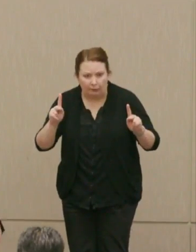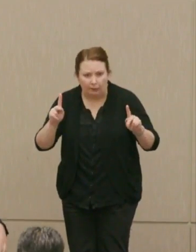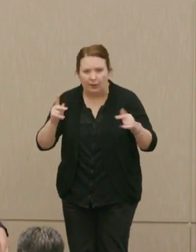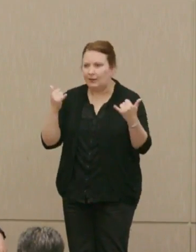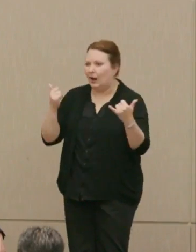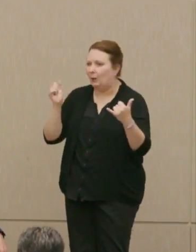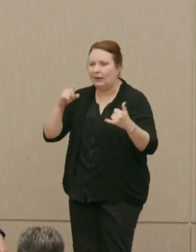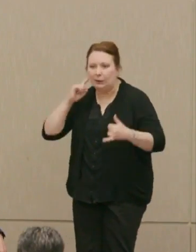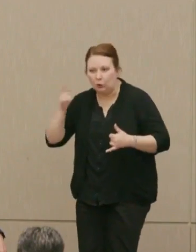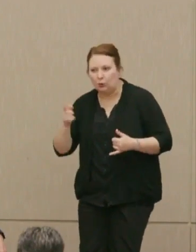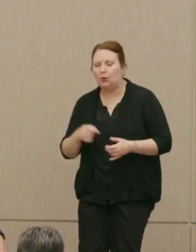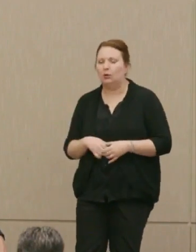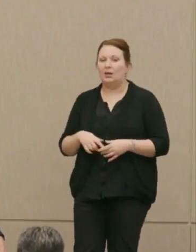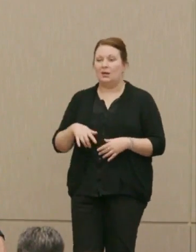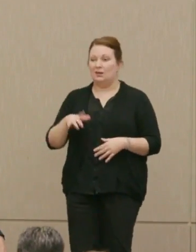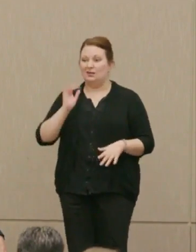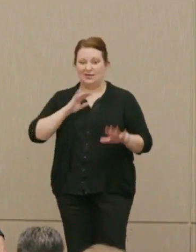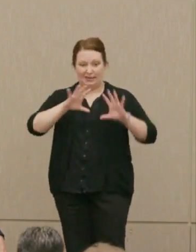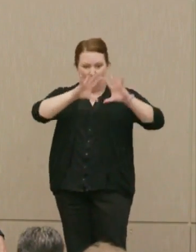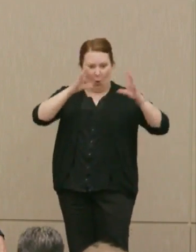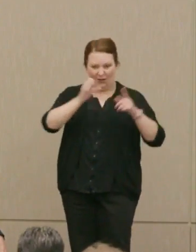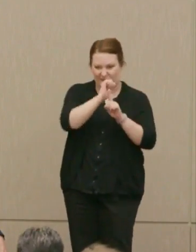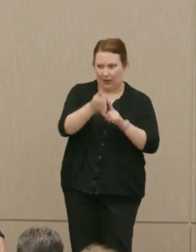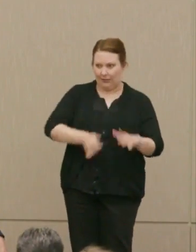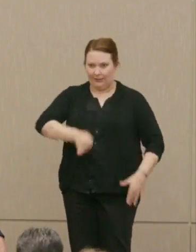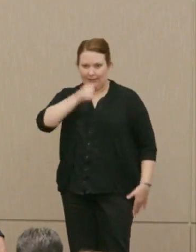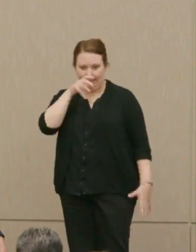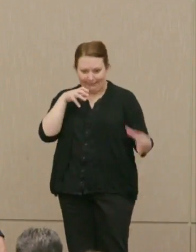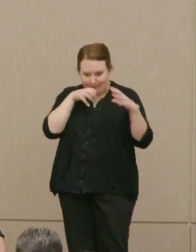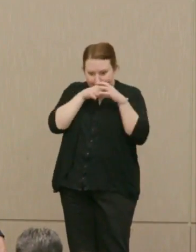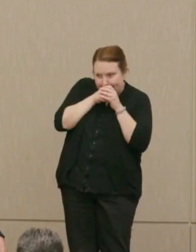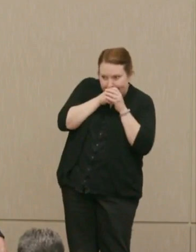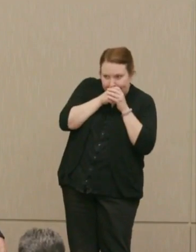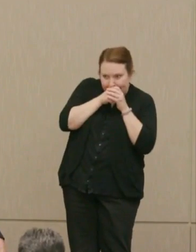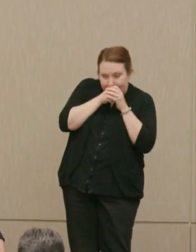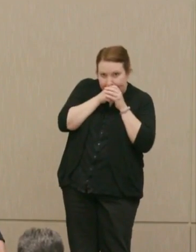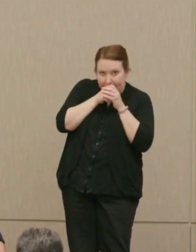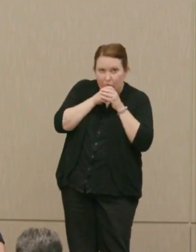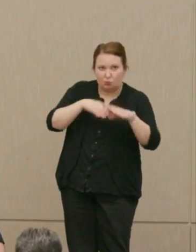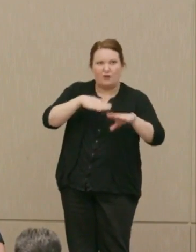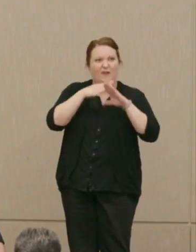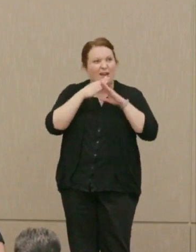That the secrecy, very effective secrecy that has kept this issue from being in the public